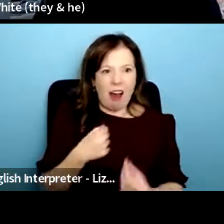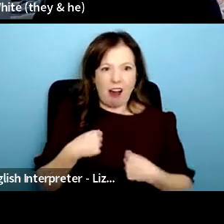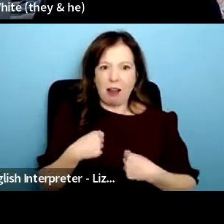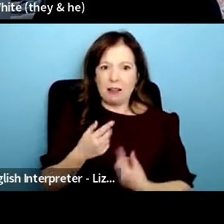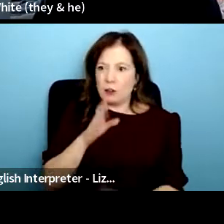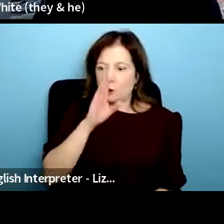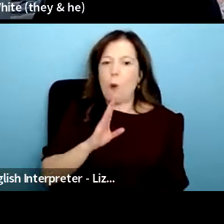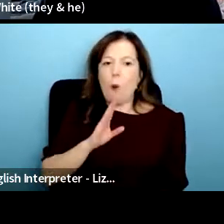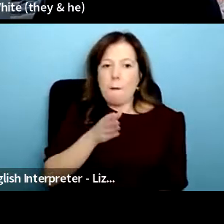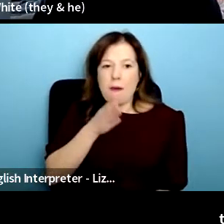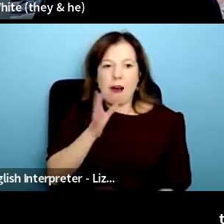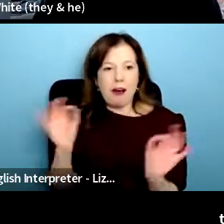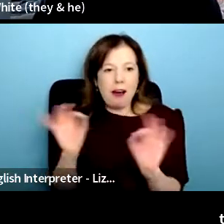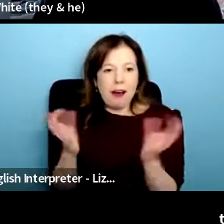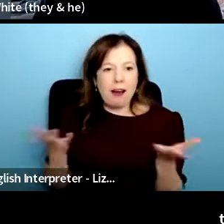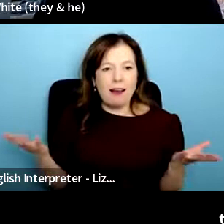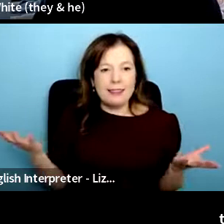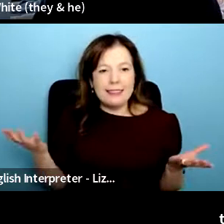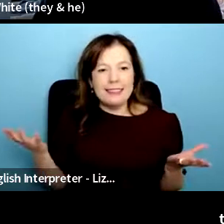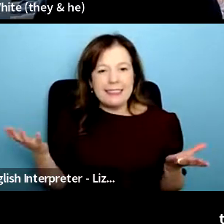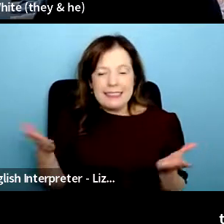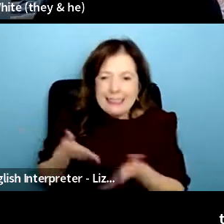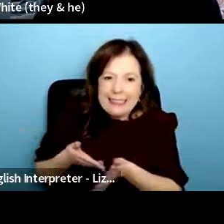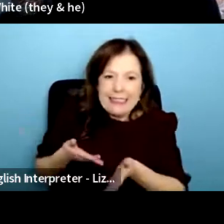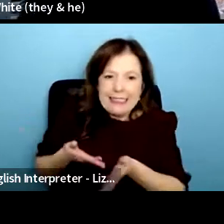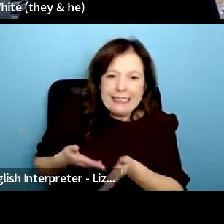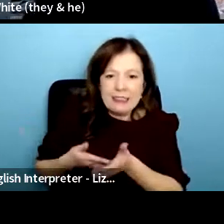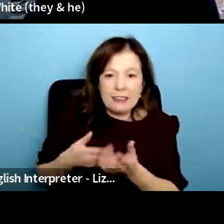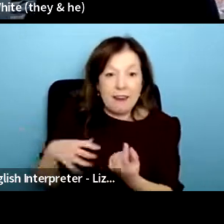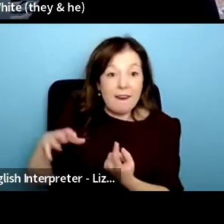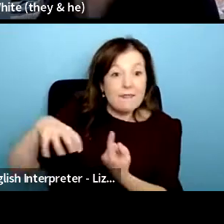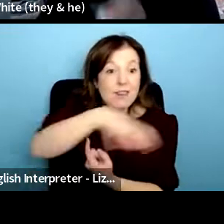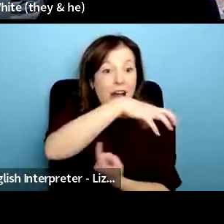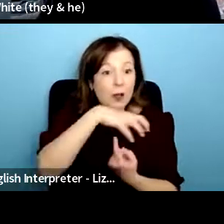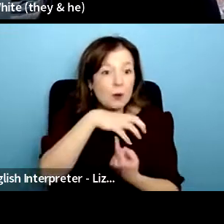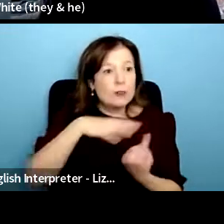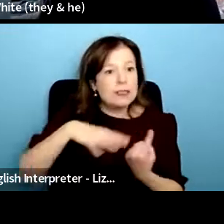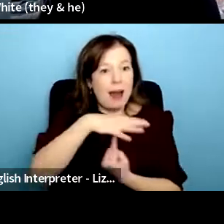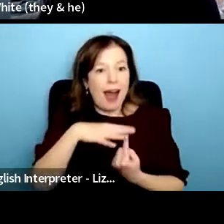and so actually one of these venues or spaces i wanted to work with was yeah but you can do it on